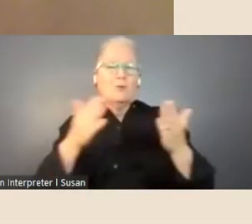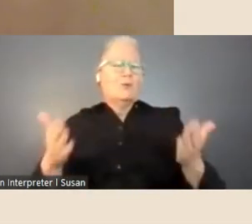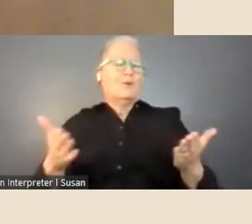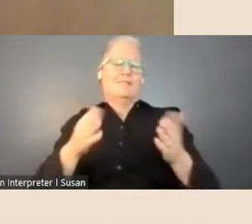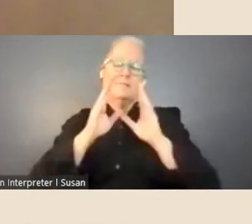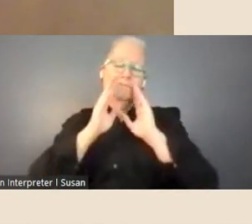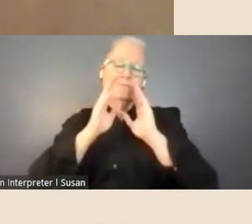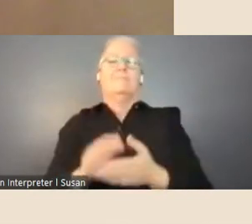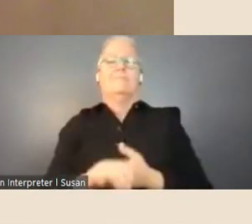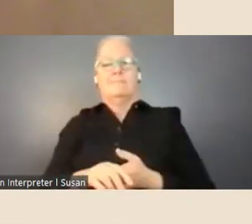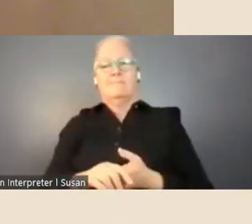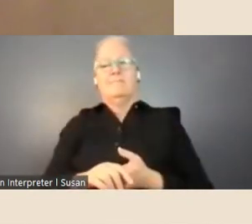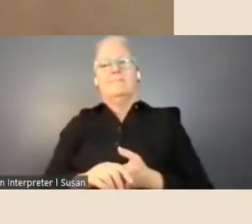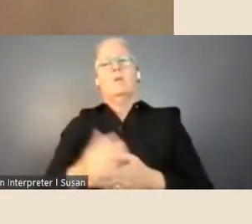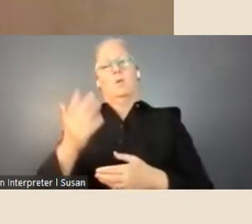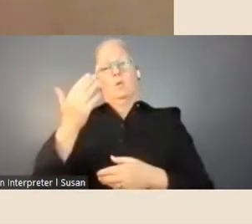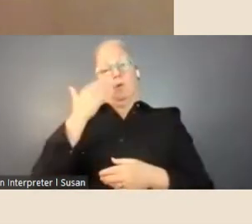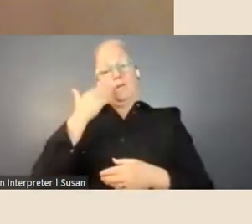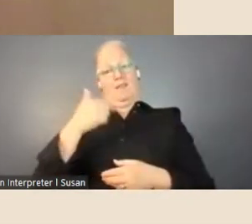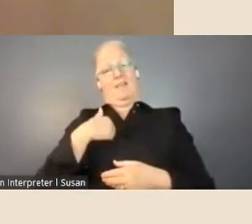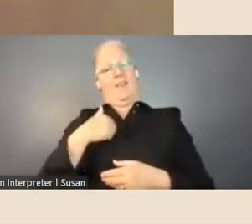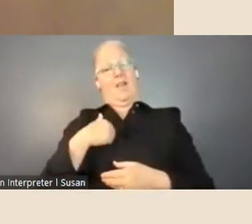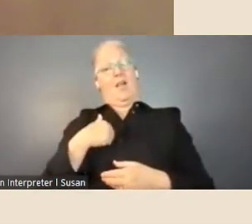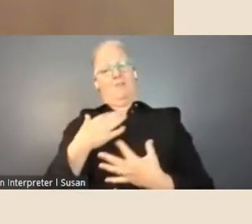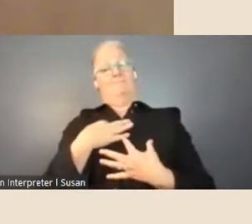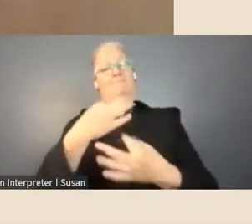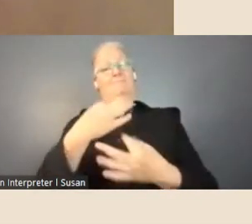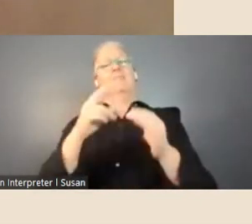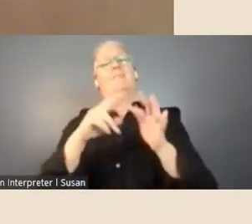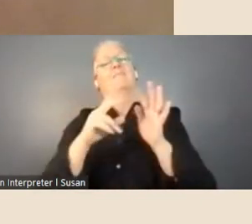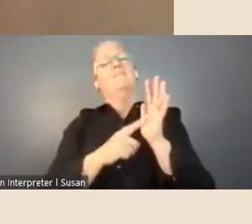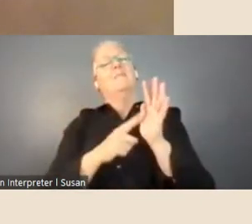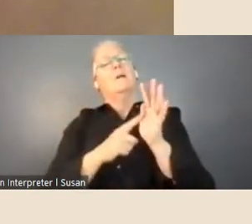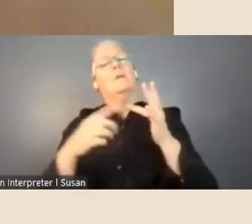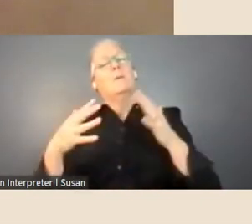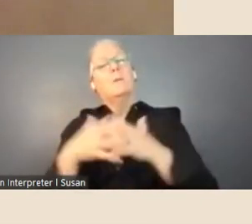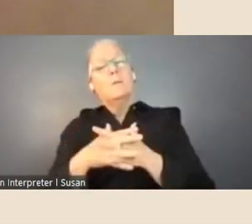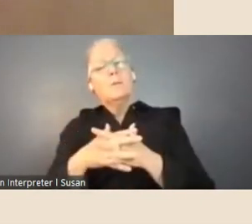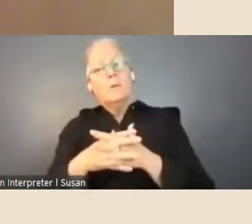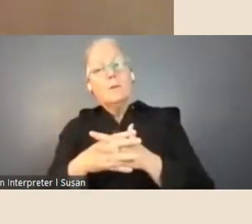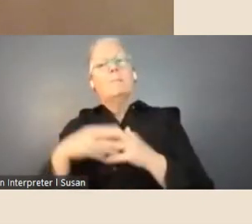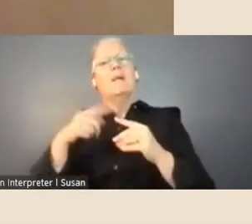being a fellow, that other institutions with the backing of the state library would,